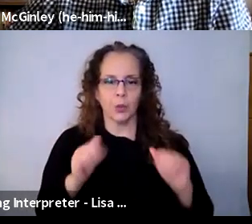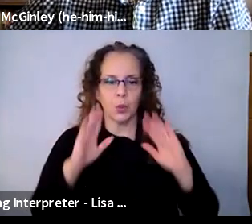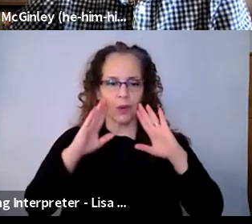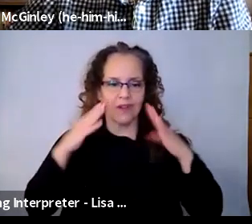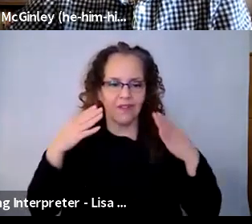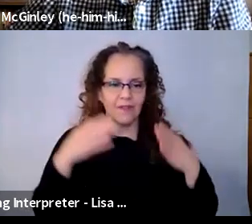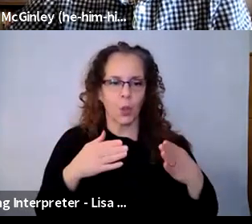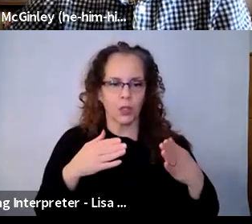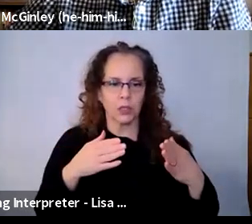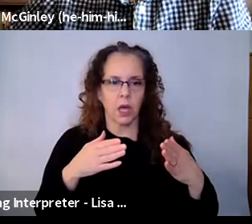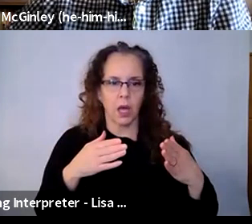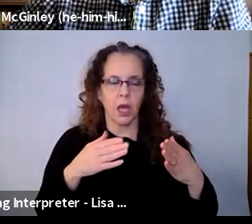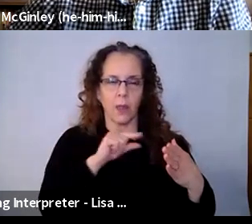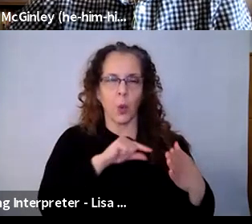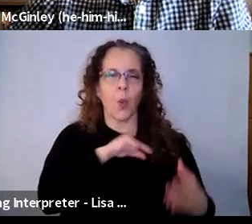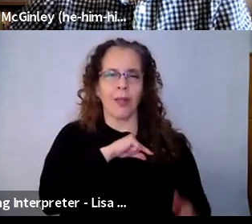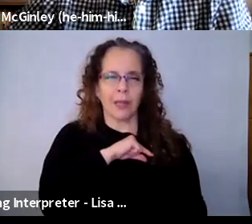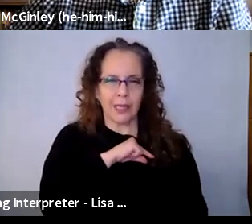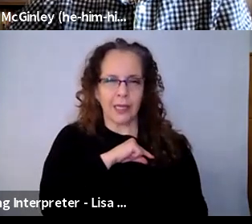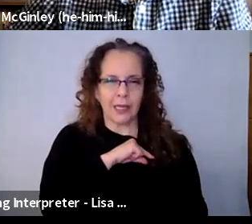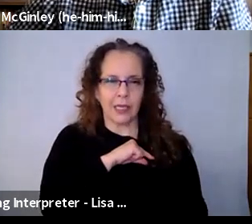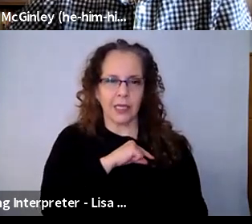interaction, but it is harder, and we actually had great